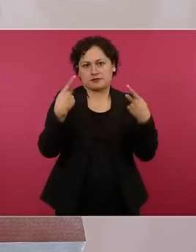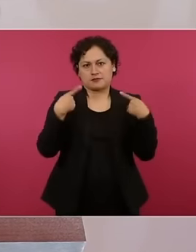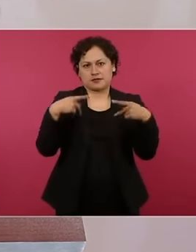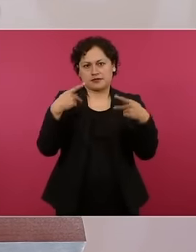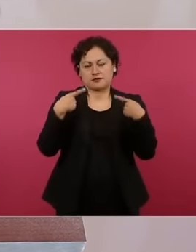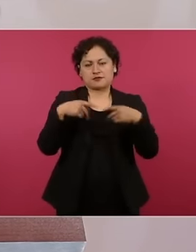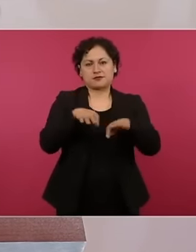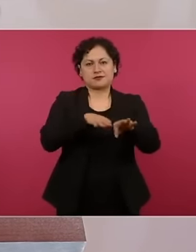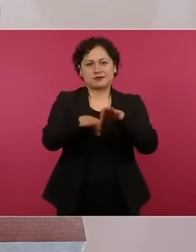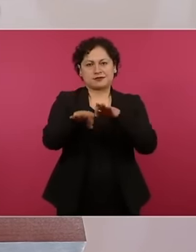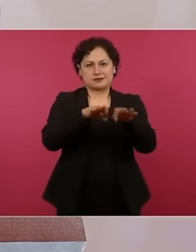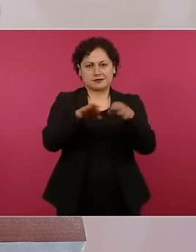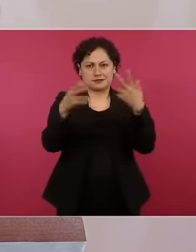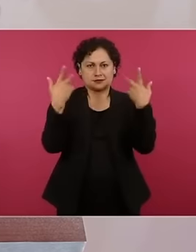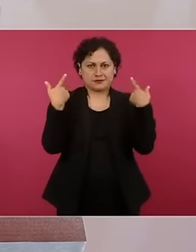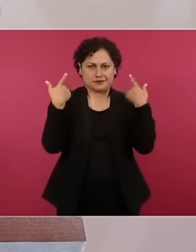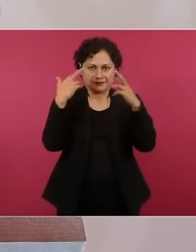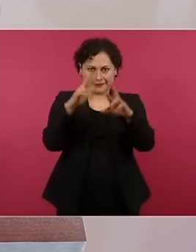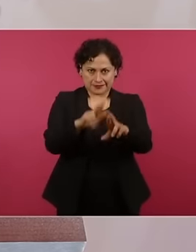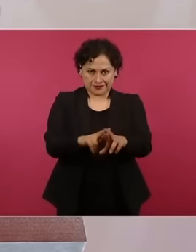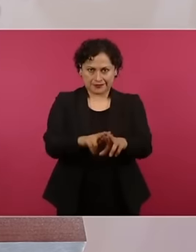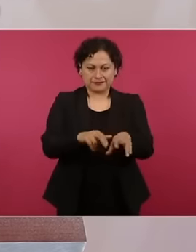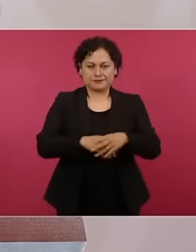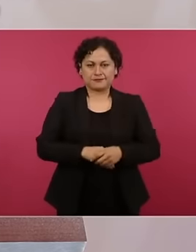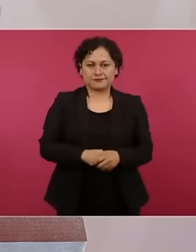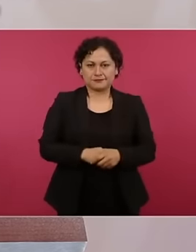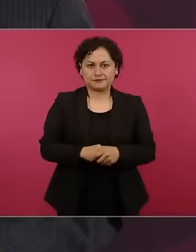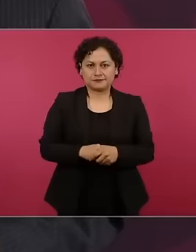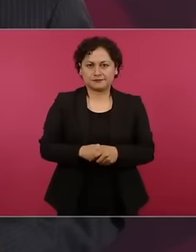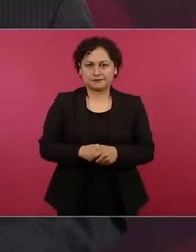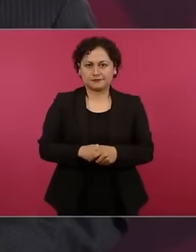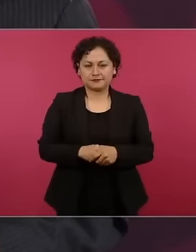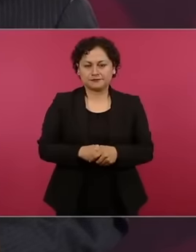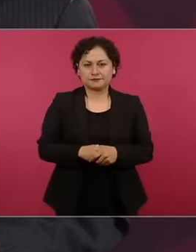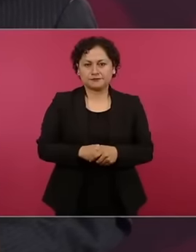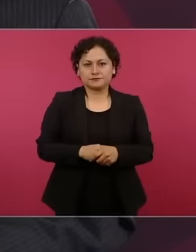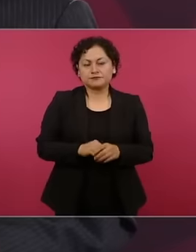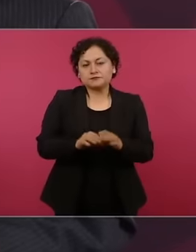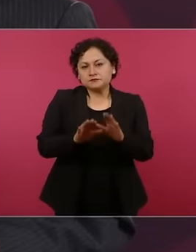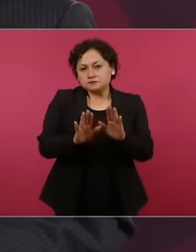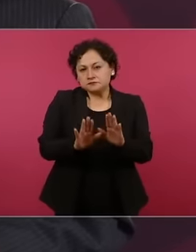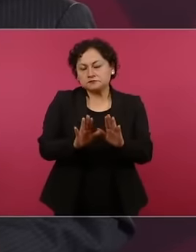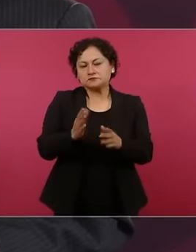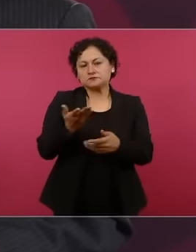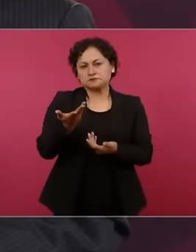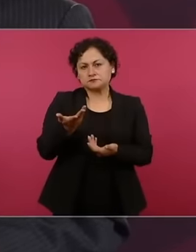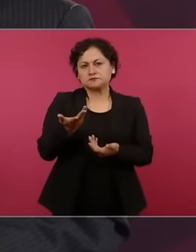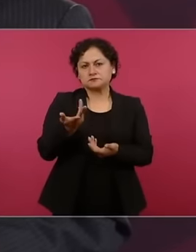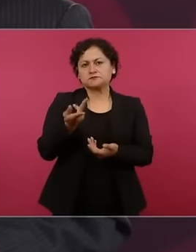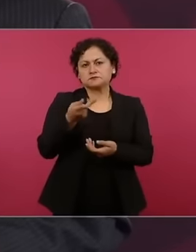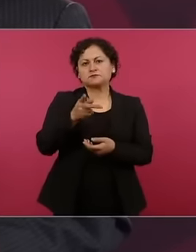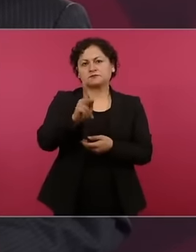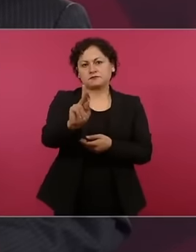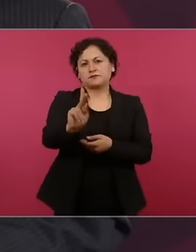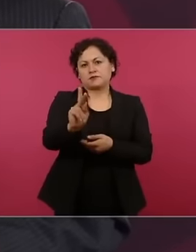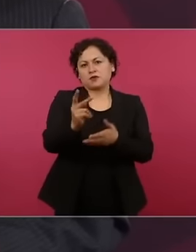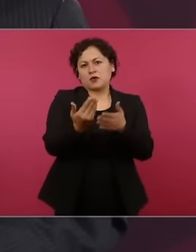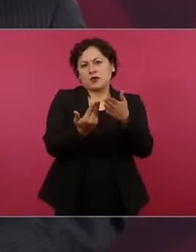But how is the whole morning going to pass